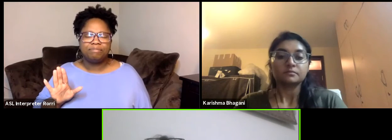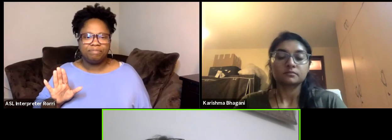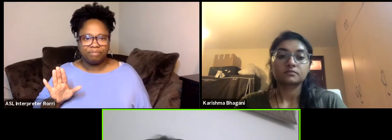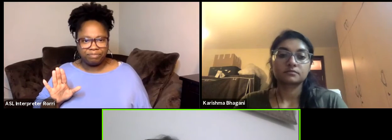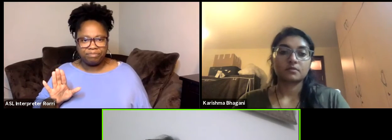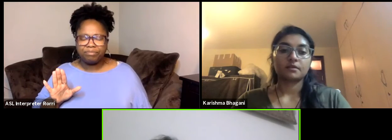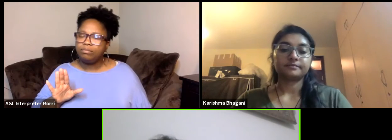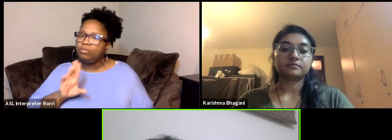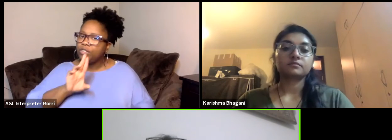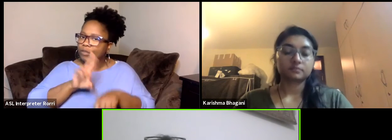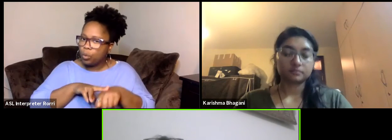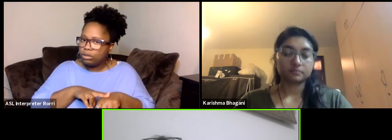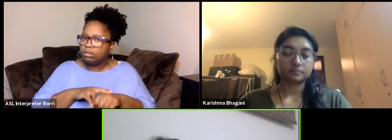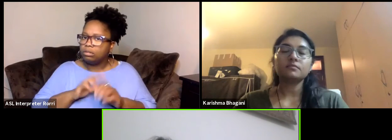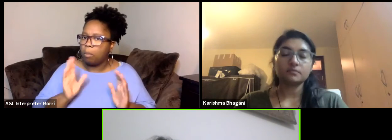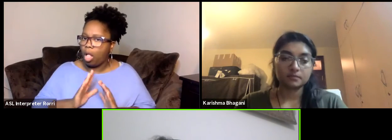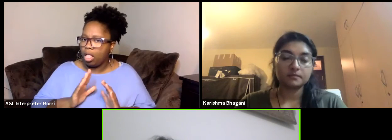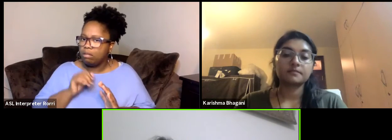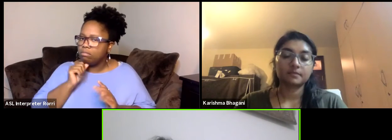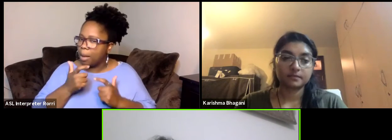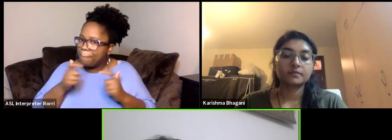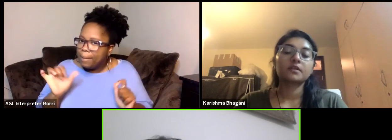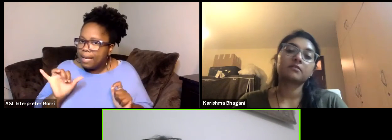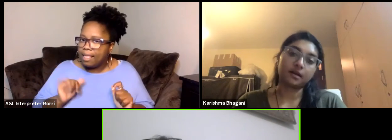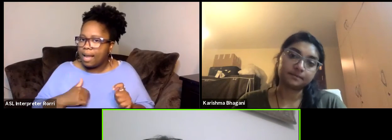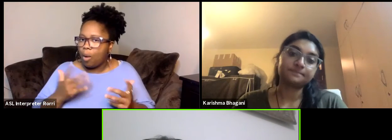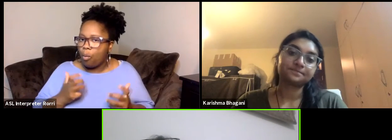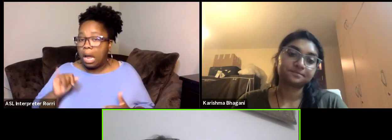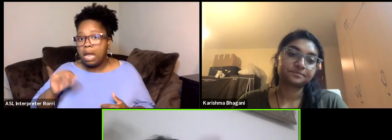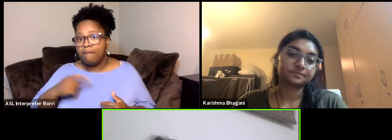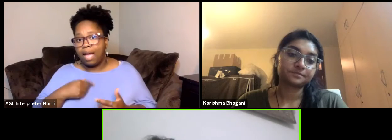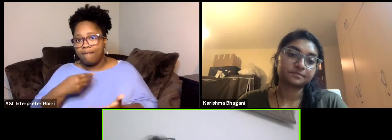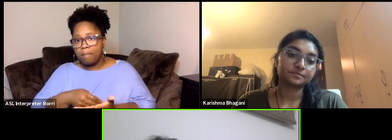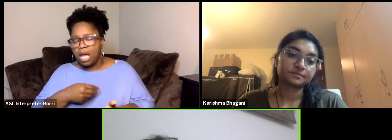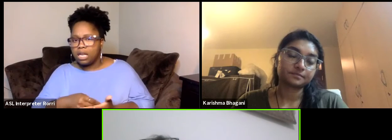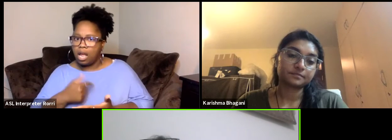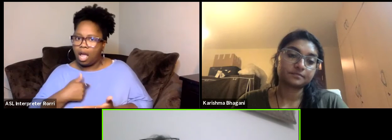It wasn't as big as I want I mean if I had money I would have done something big